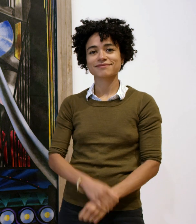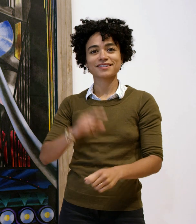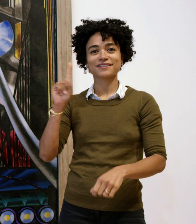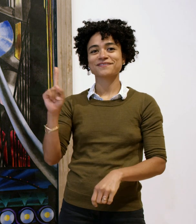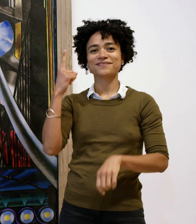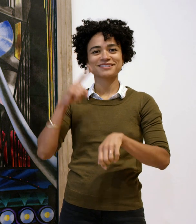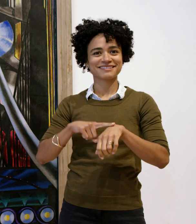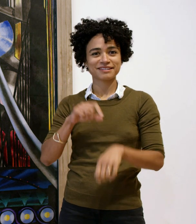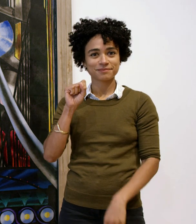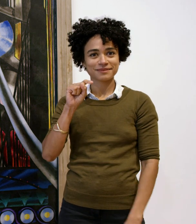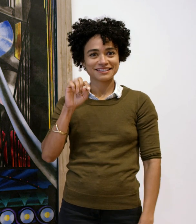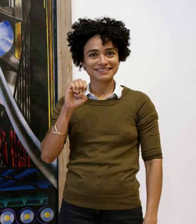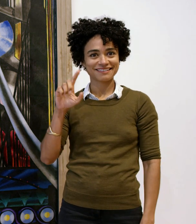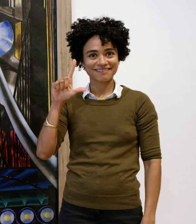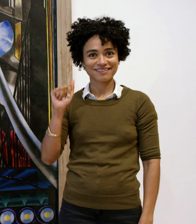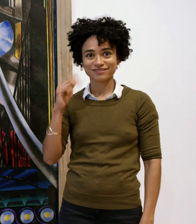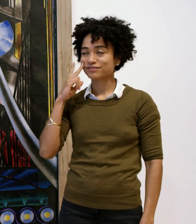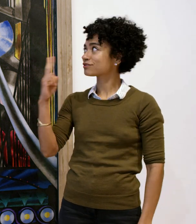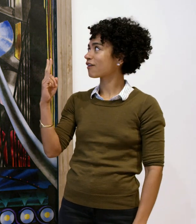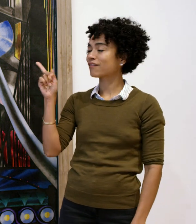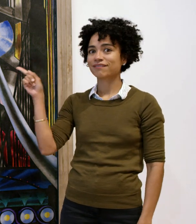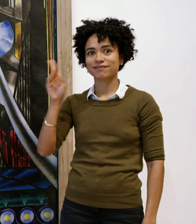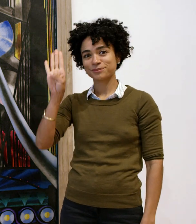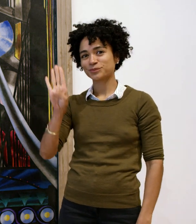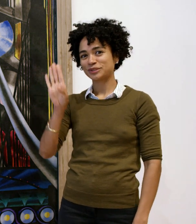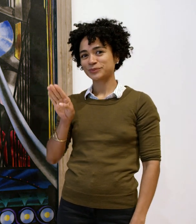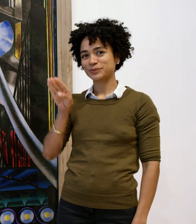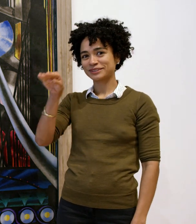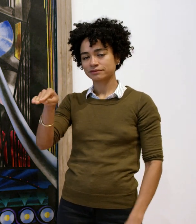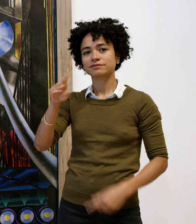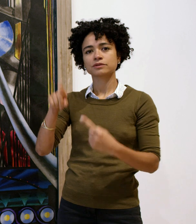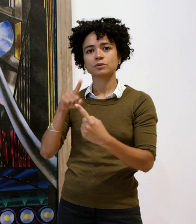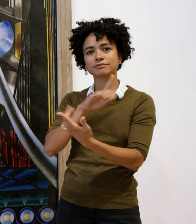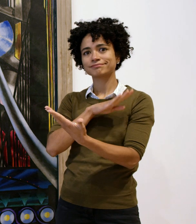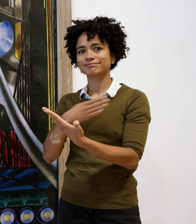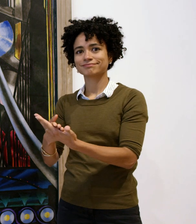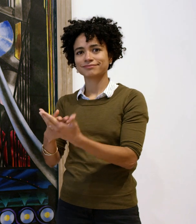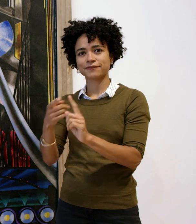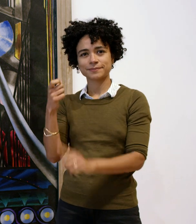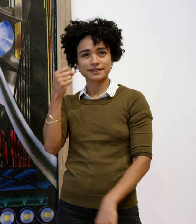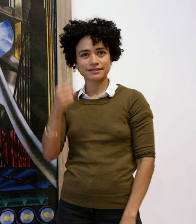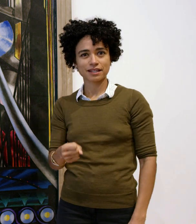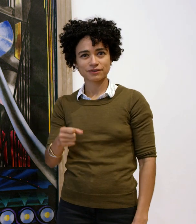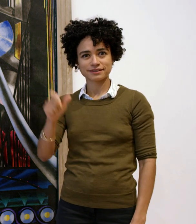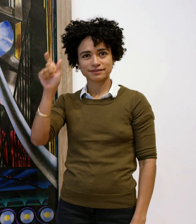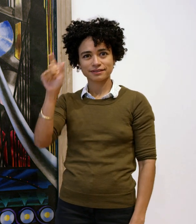Stella first saw the Brooklyn Bridge upon his arrival from southern Italy.